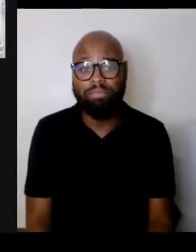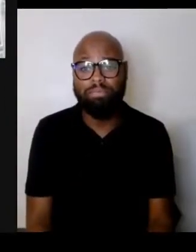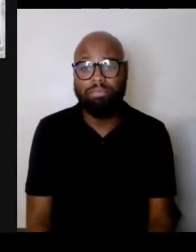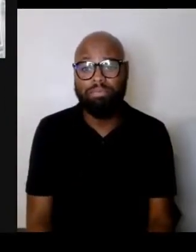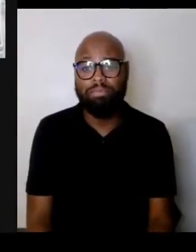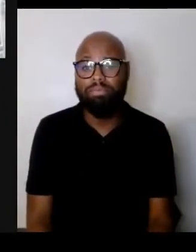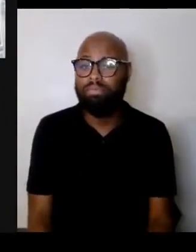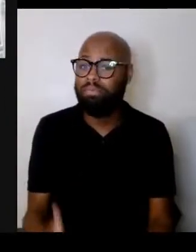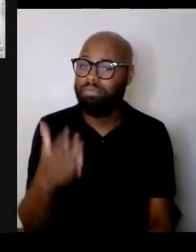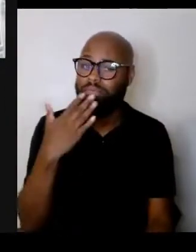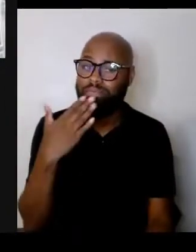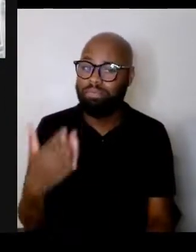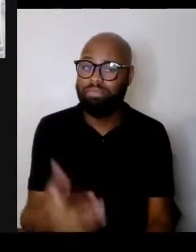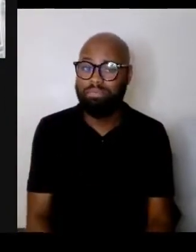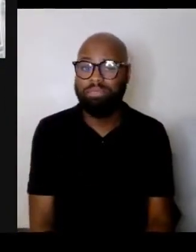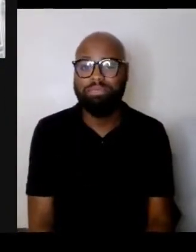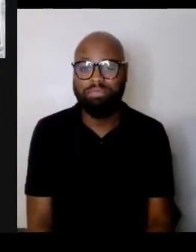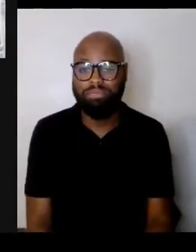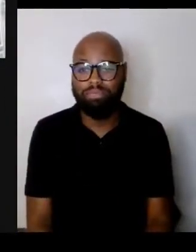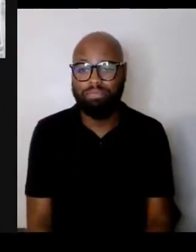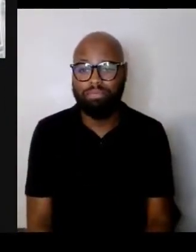Thank you. Sonja?